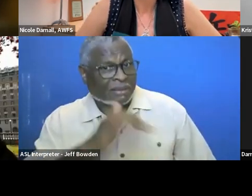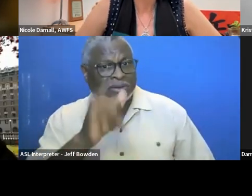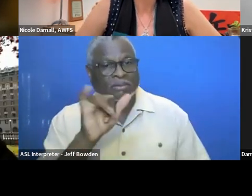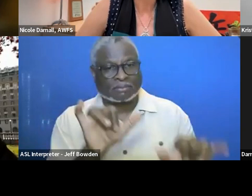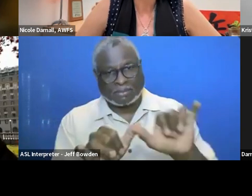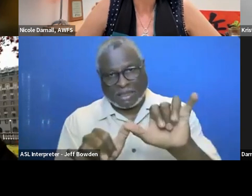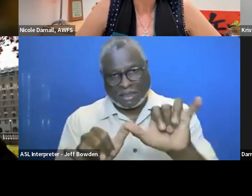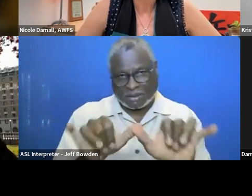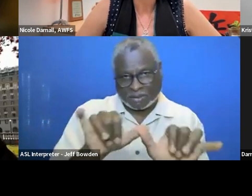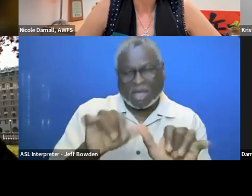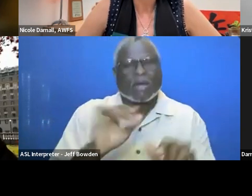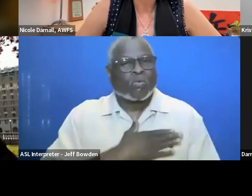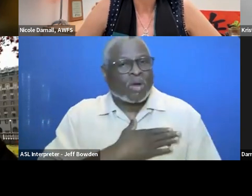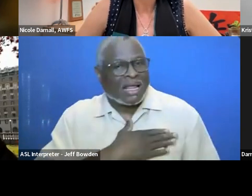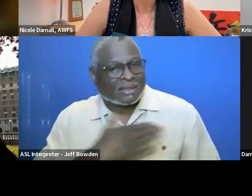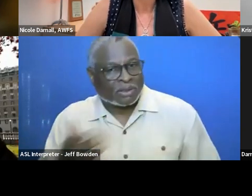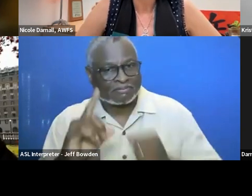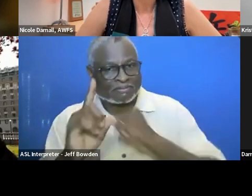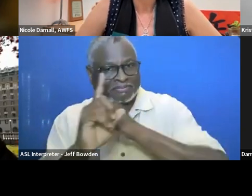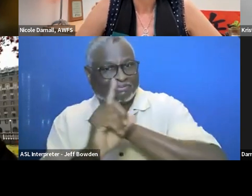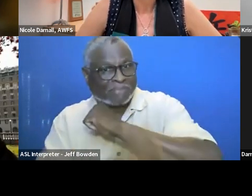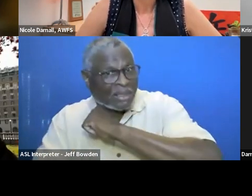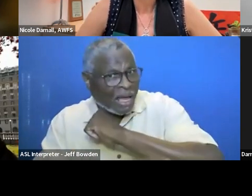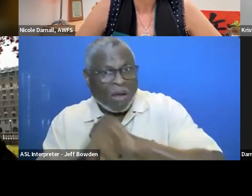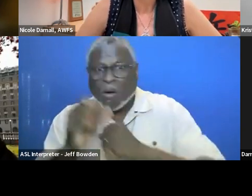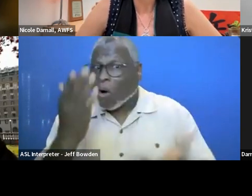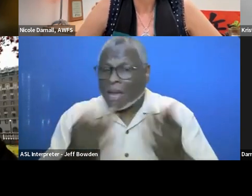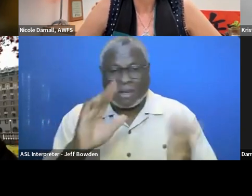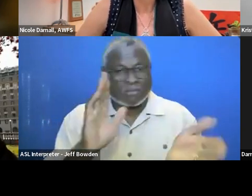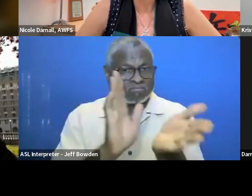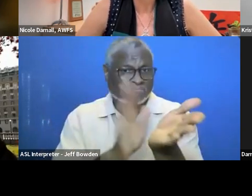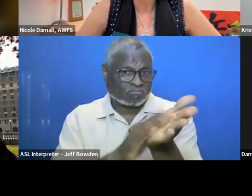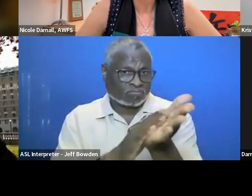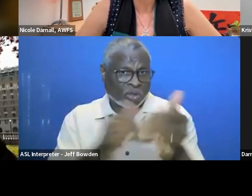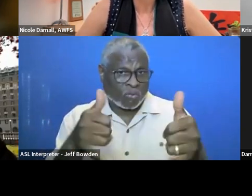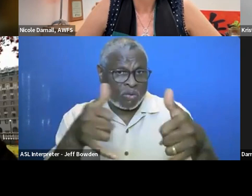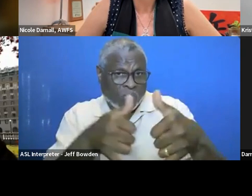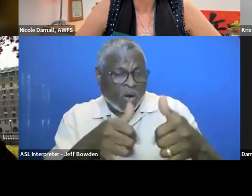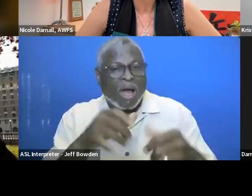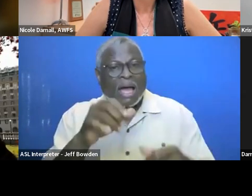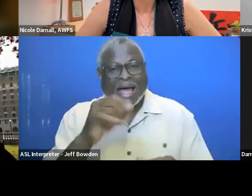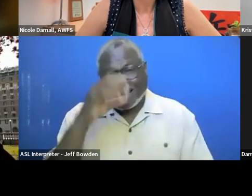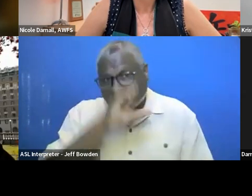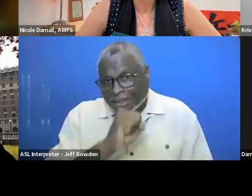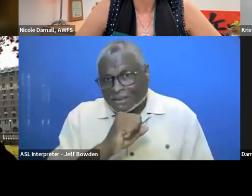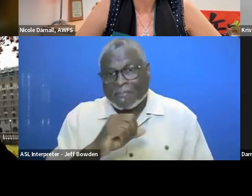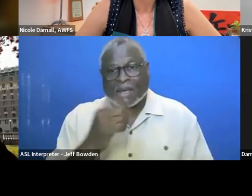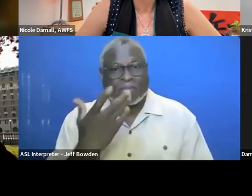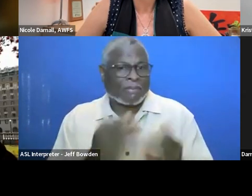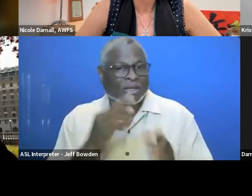They are willing to penalize or reward for it. I guess it is probably in the regulation too.